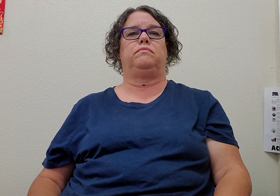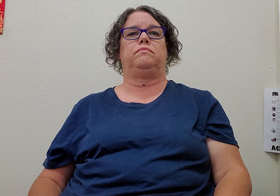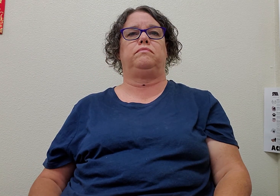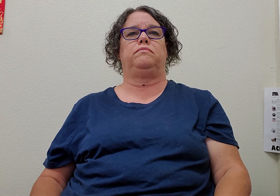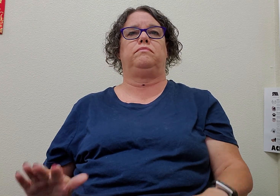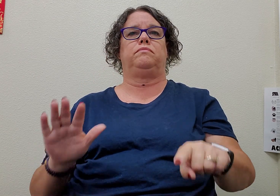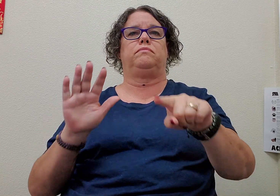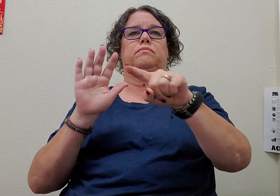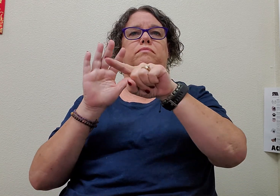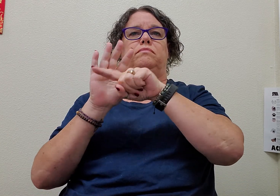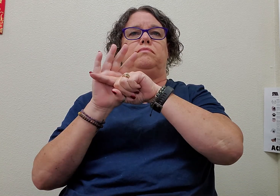minus/negative